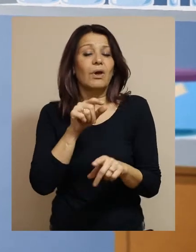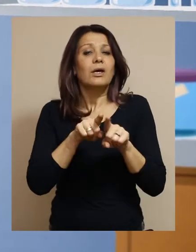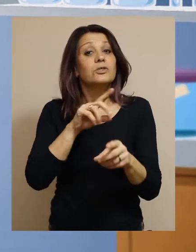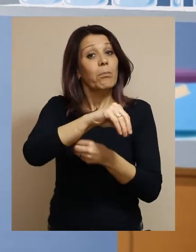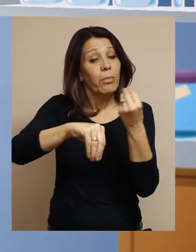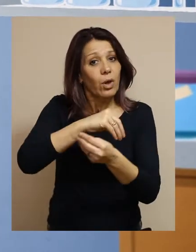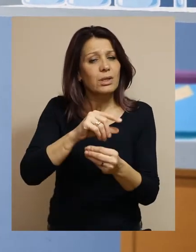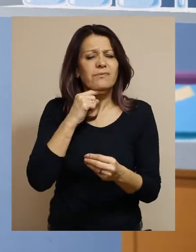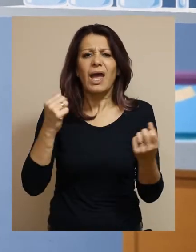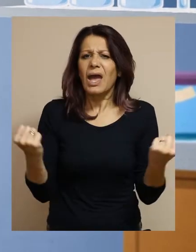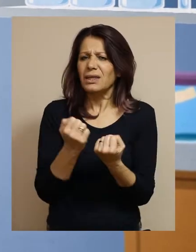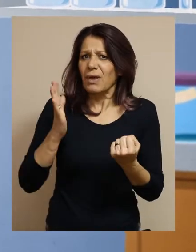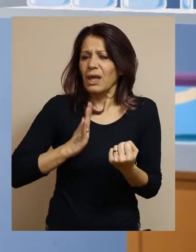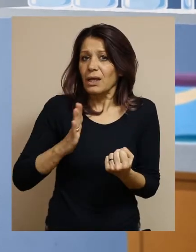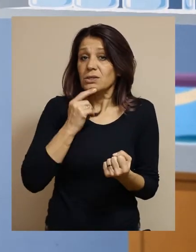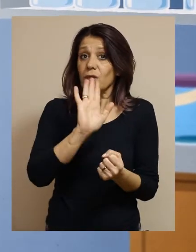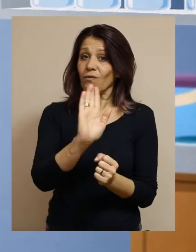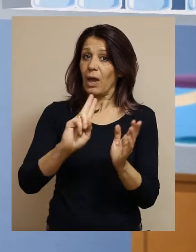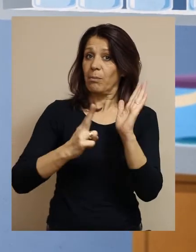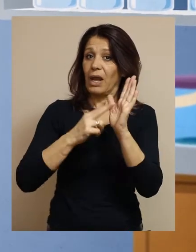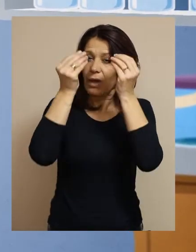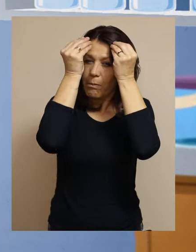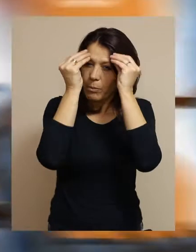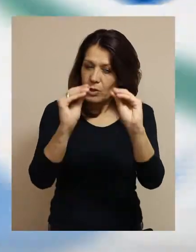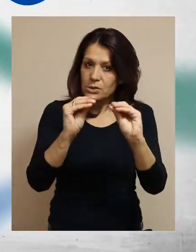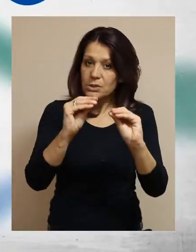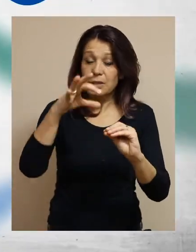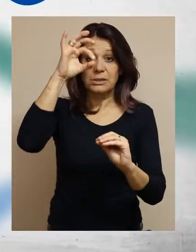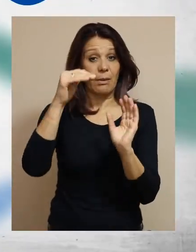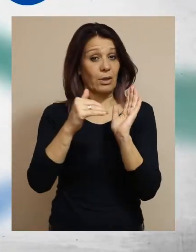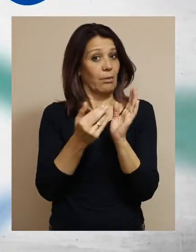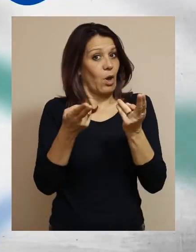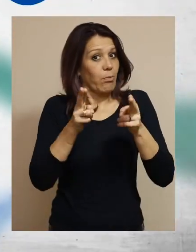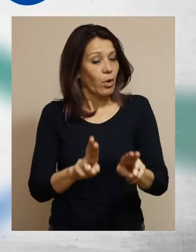but active citizens, whose rights are respected. All it takes is for us to enable them